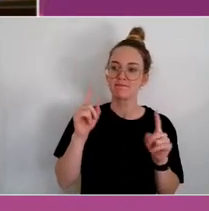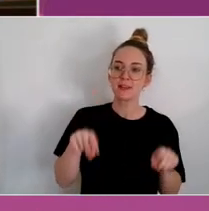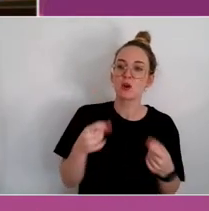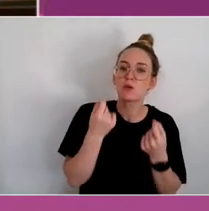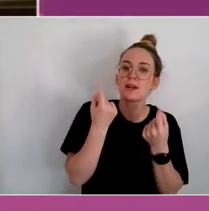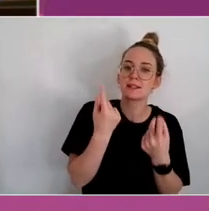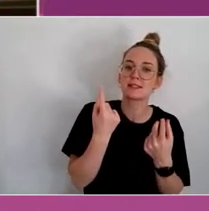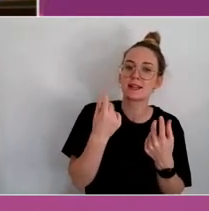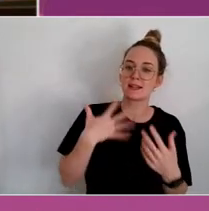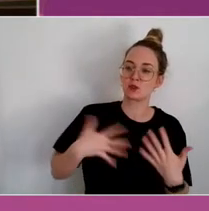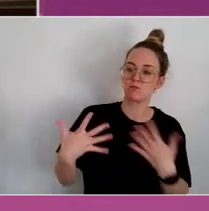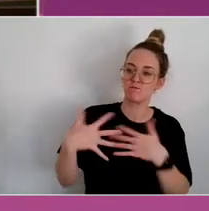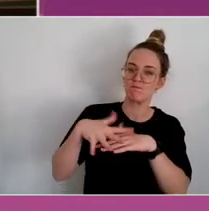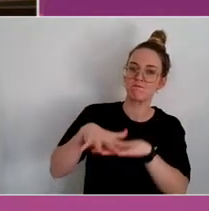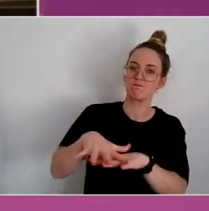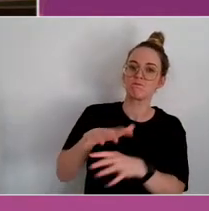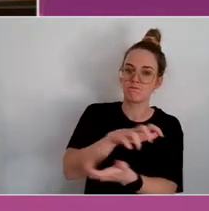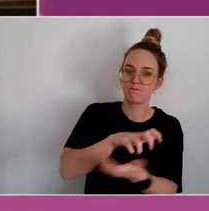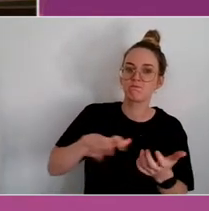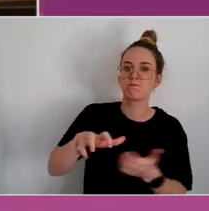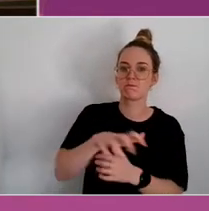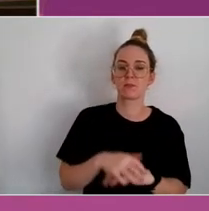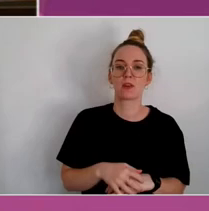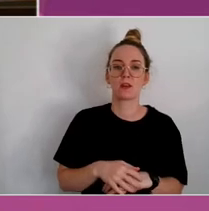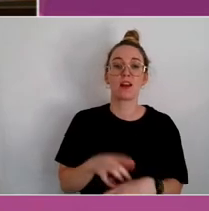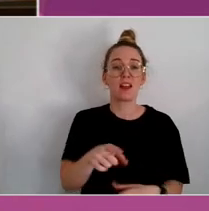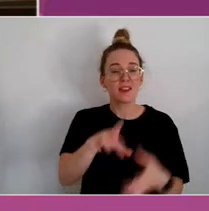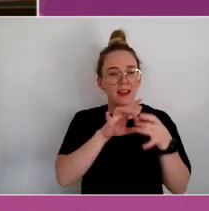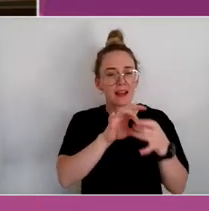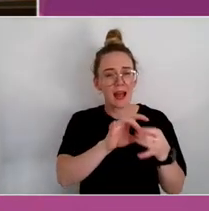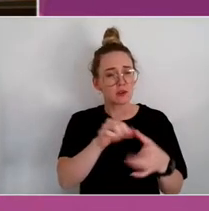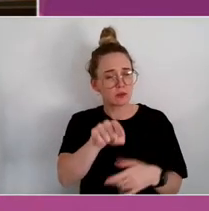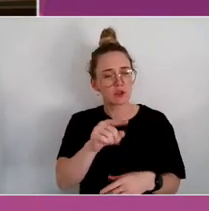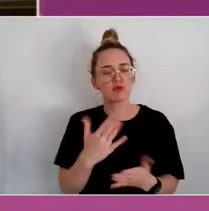The issue of engagement I think is a really interesting one and one bit that maybe gets